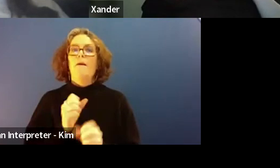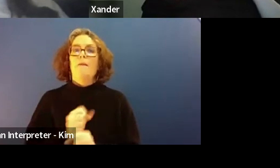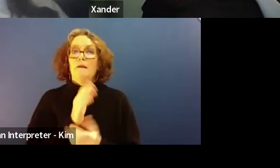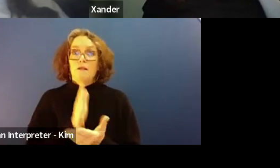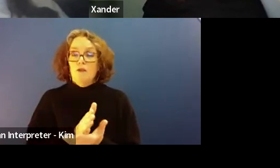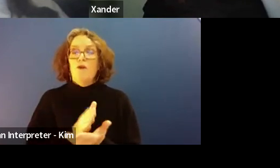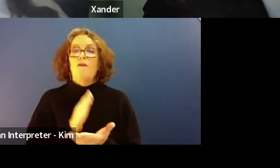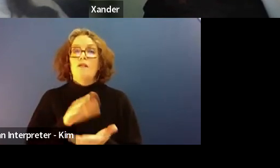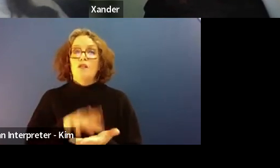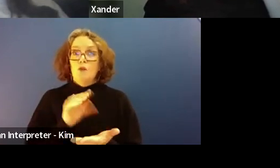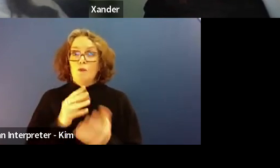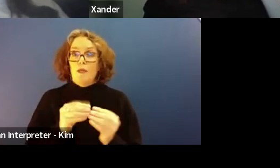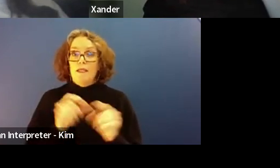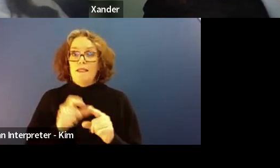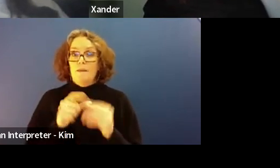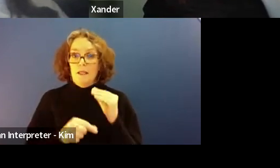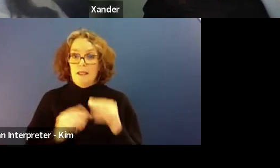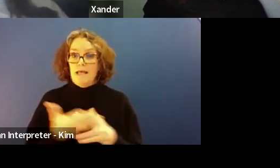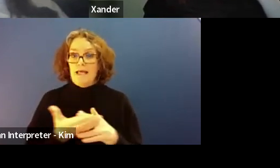basis as they're here without disability.